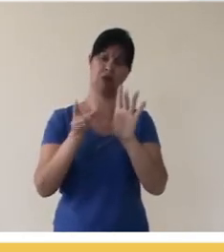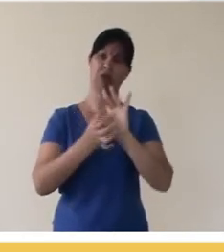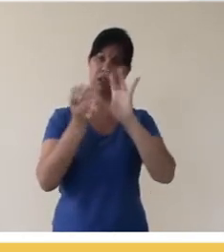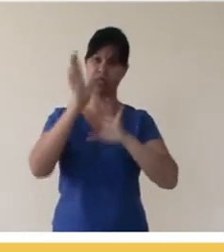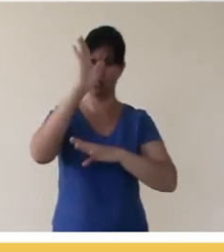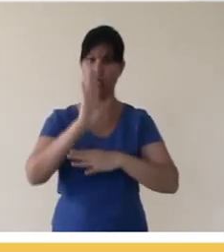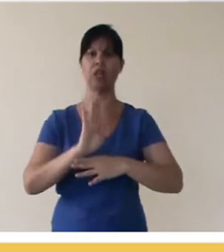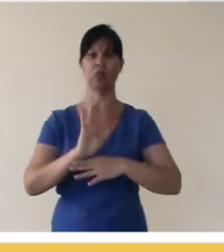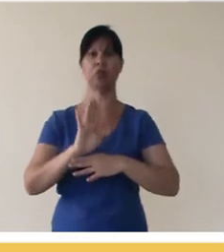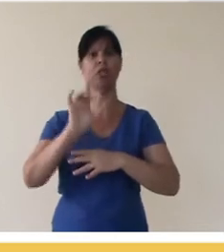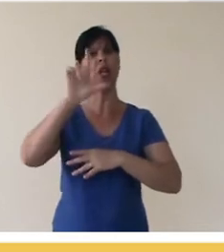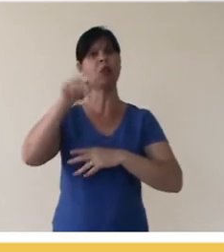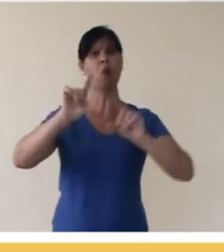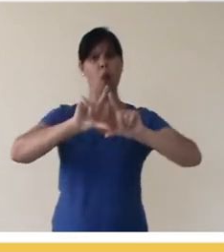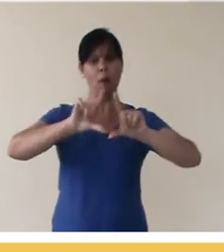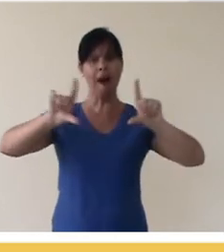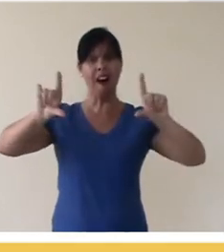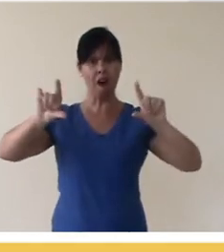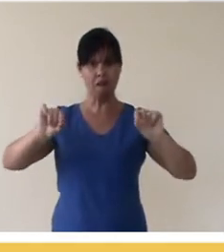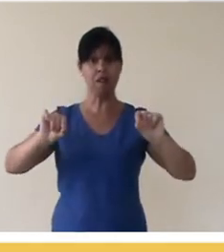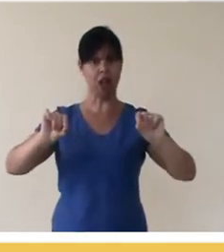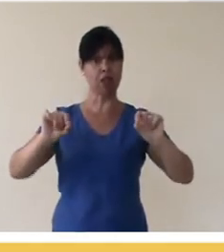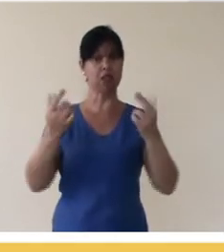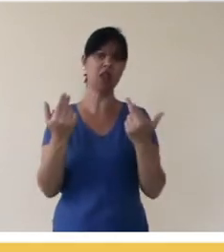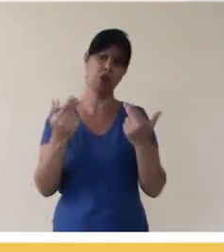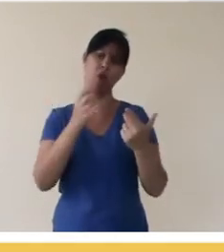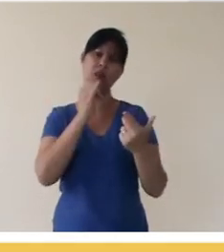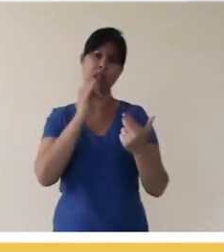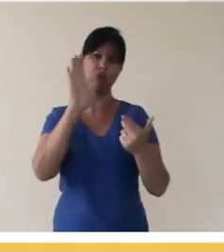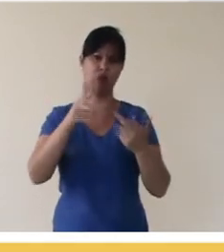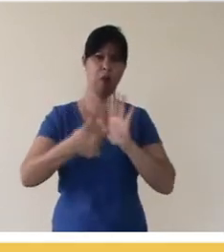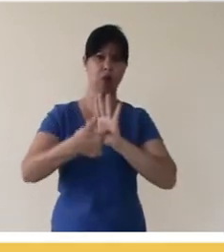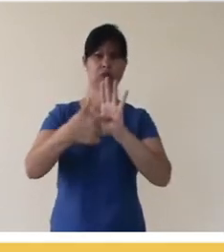is also appropriate here, then it has a sentence very similar to what I showed